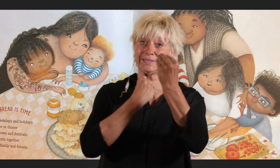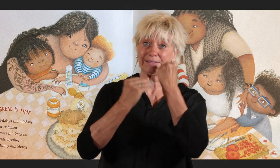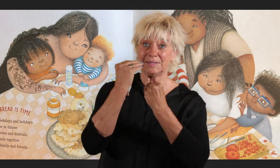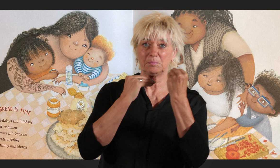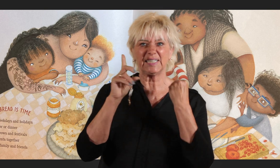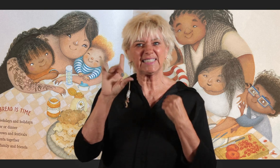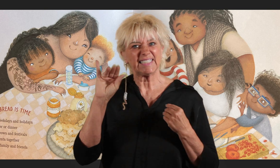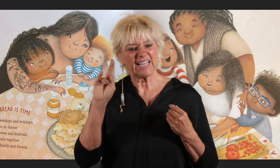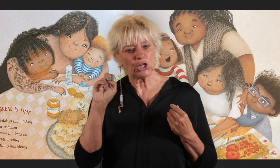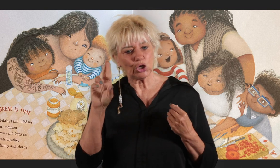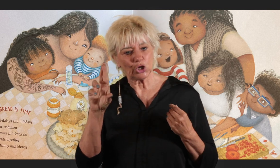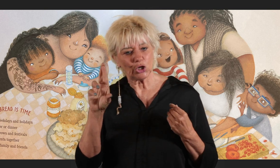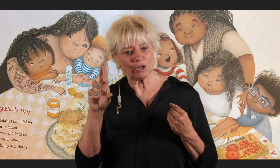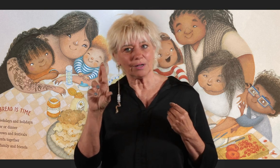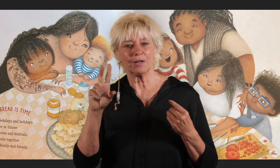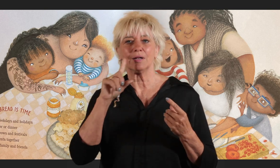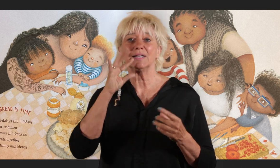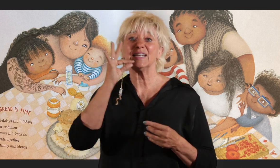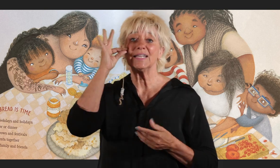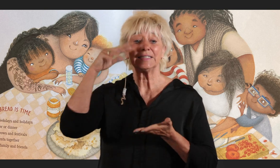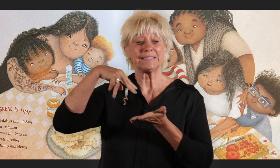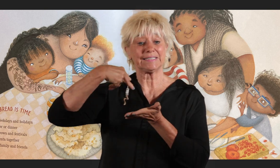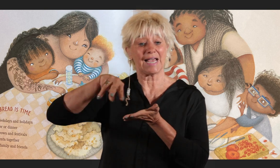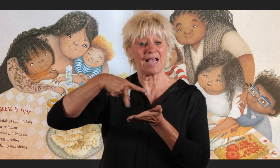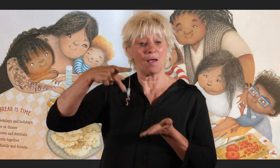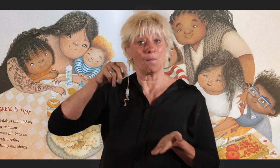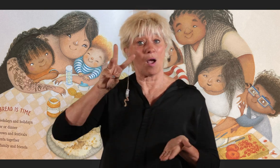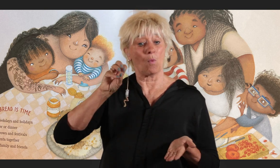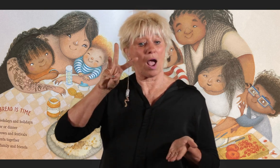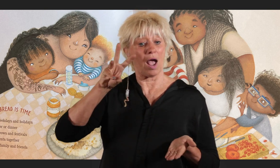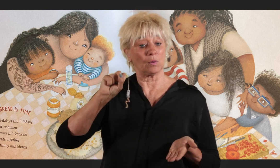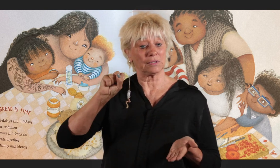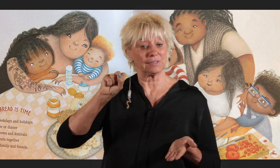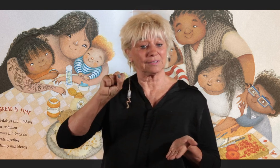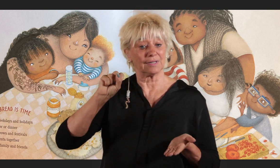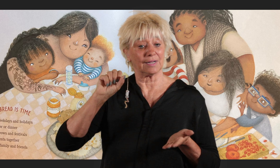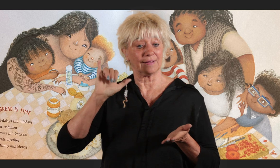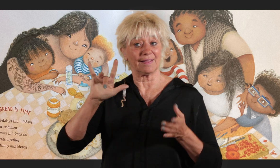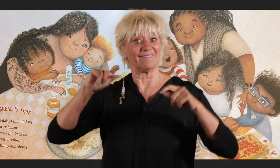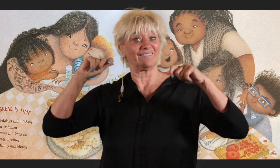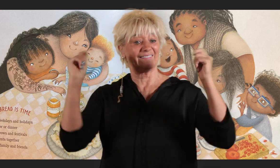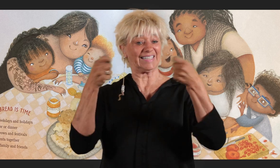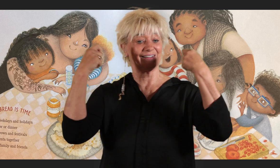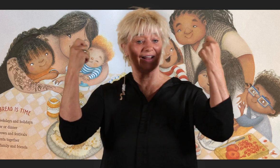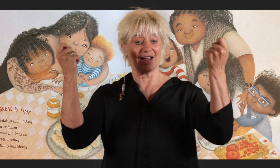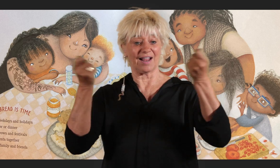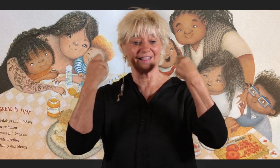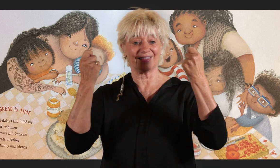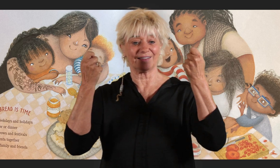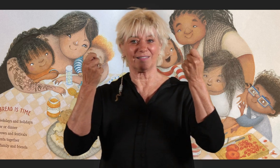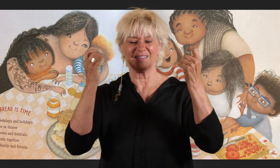Supper or dinner Powwows and festivals